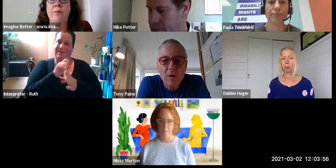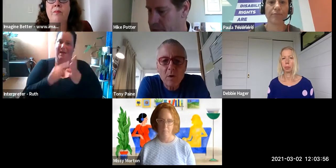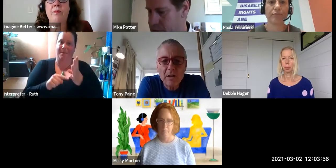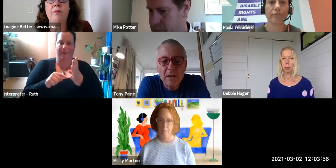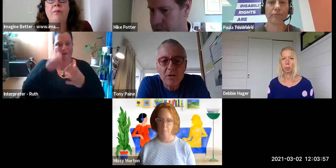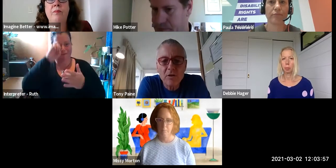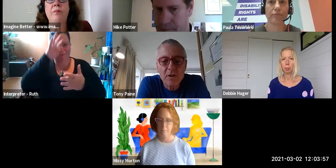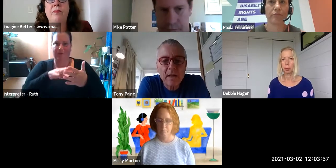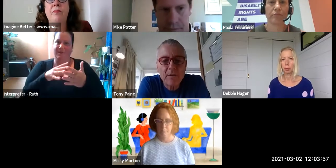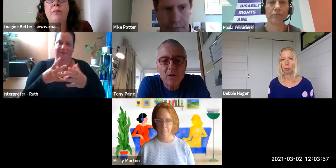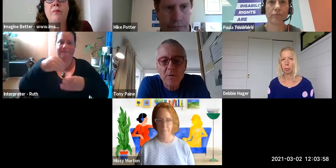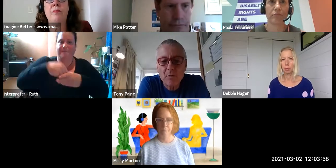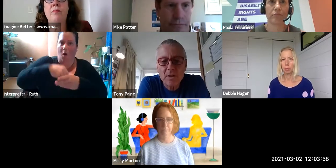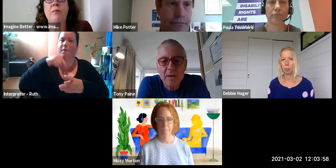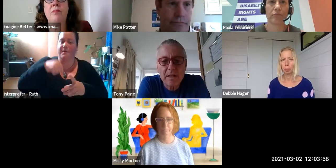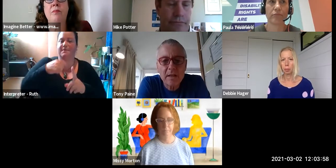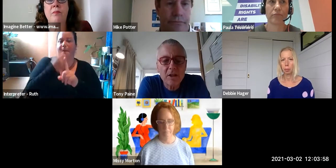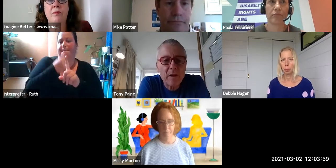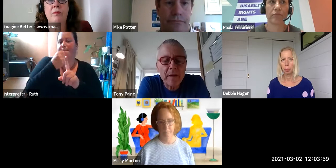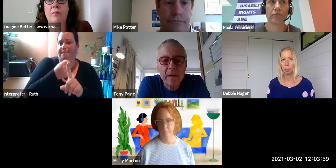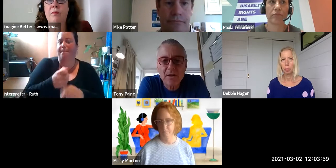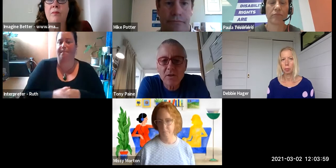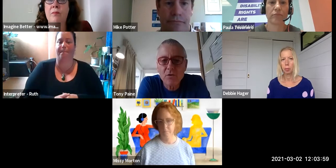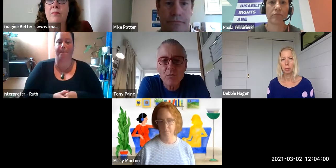So what I'd like to do to start things off though is just ask each of our panelists to